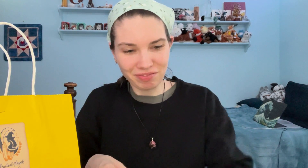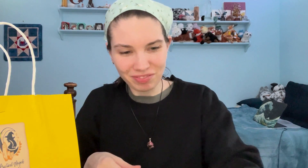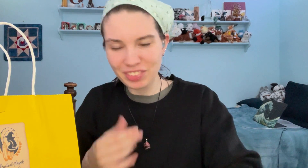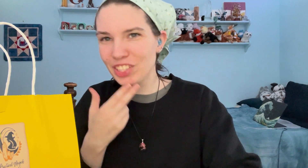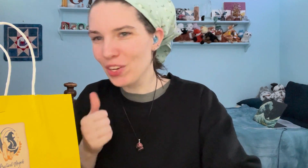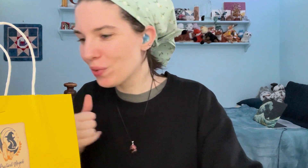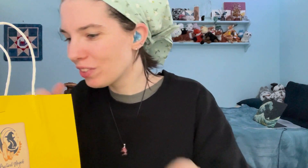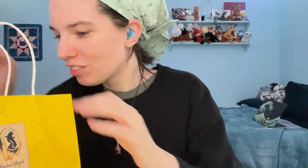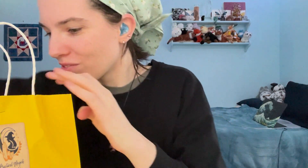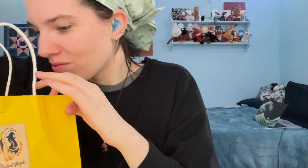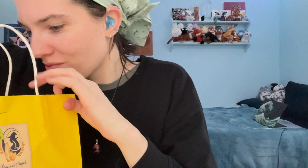Cute!